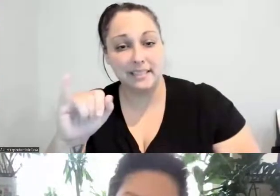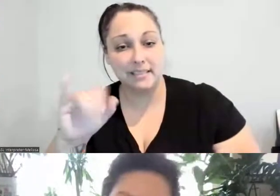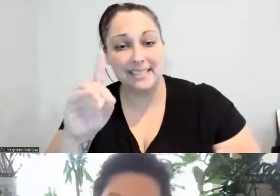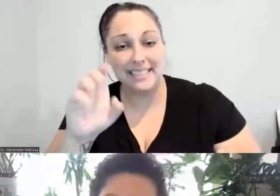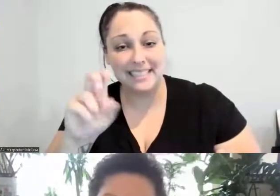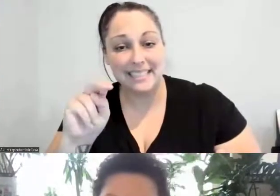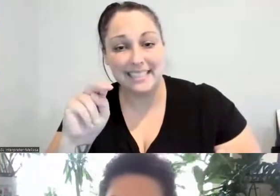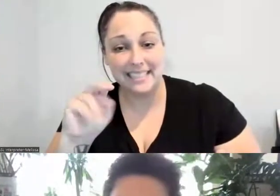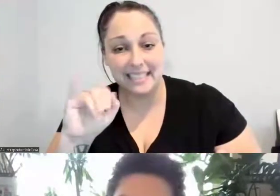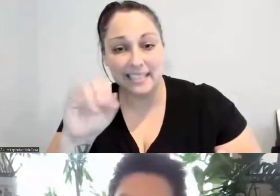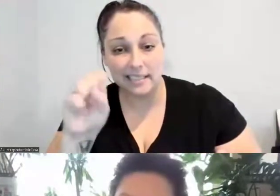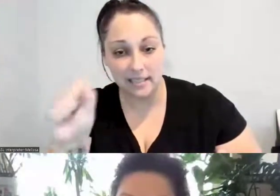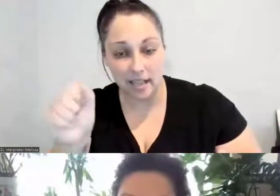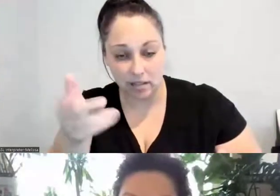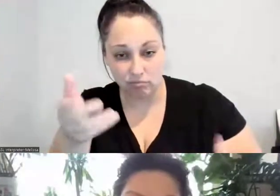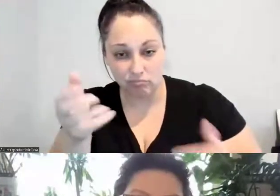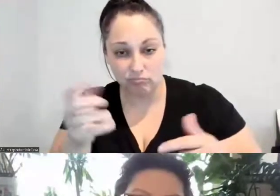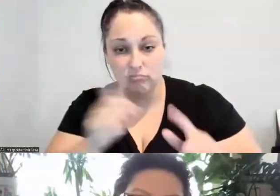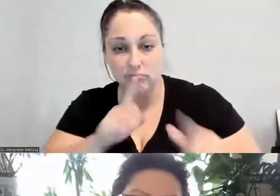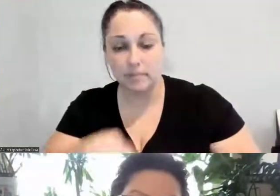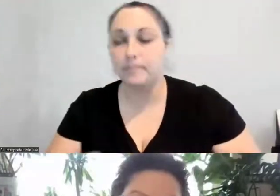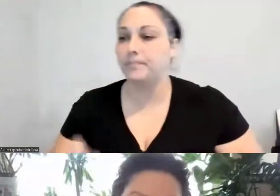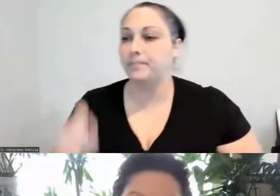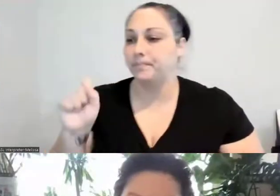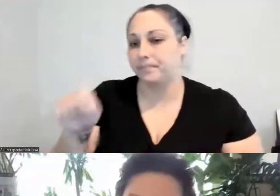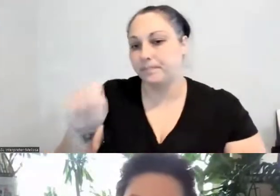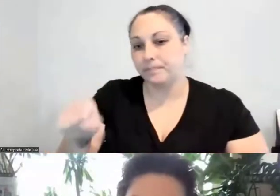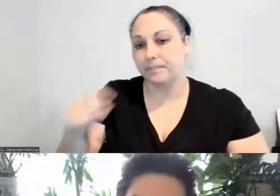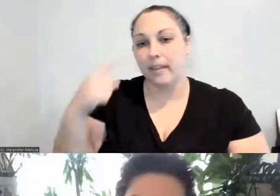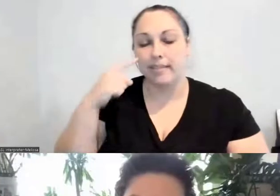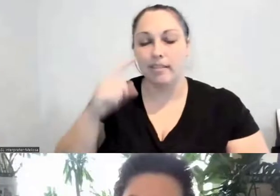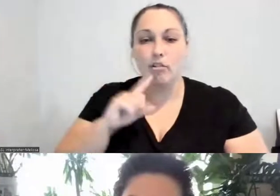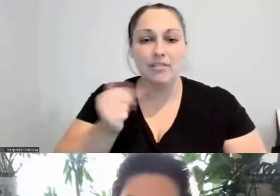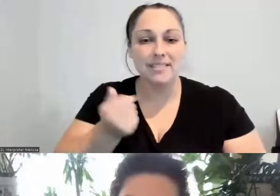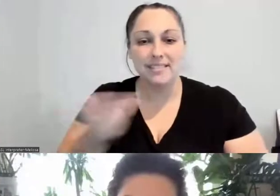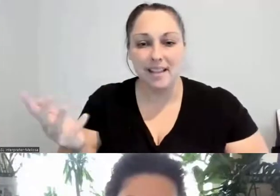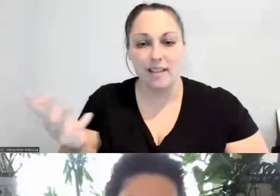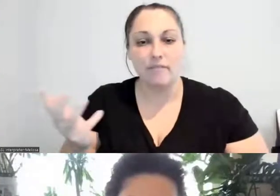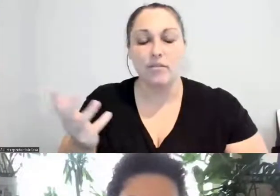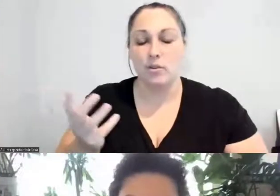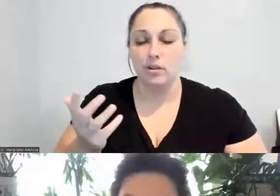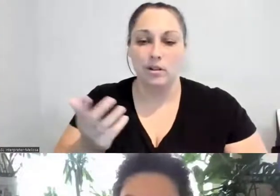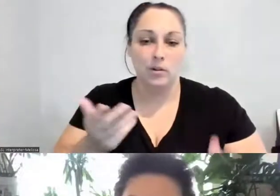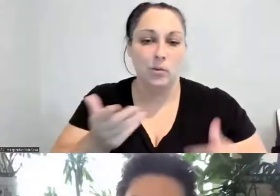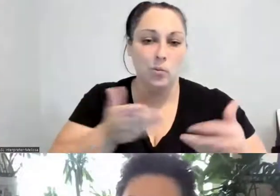I think there several ways that we can do that that folks can be involved is really going local.